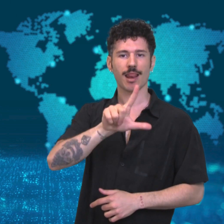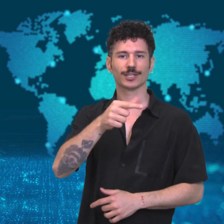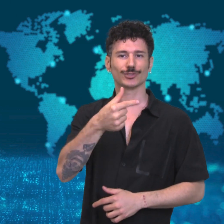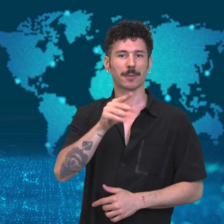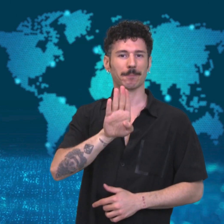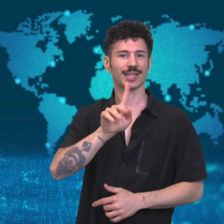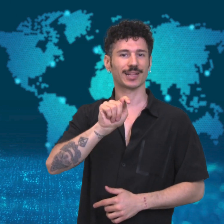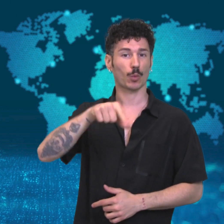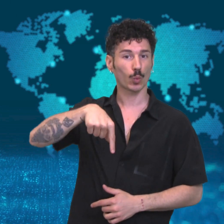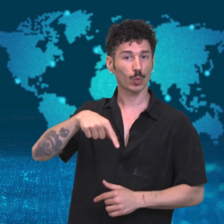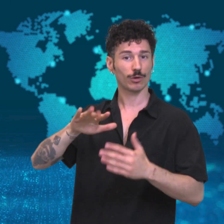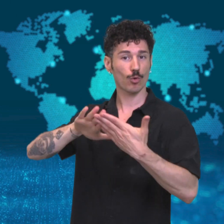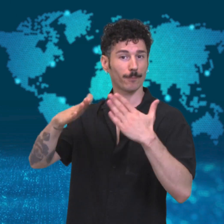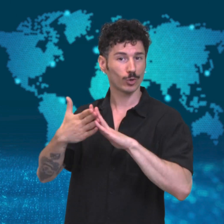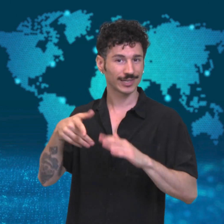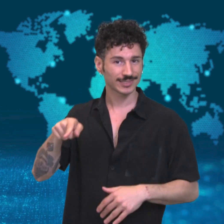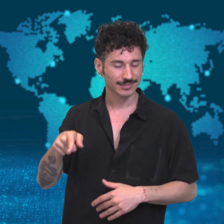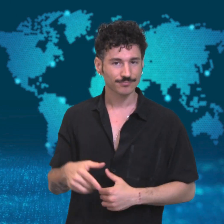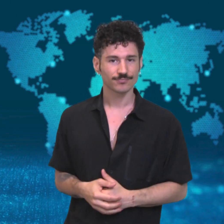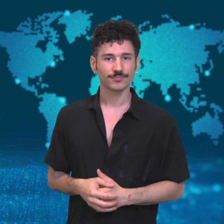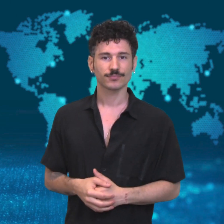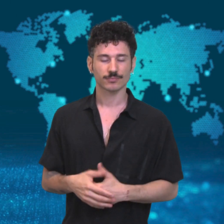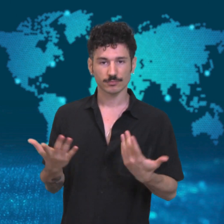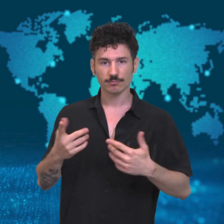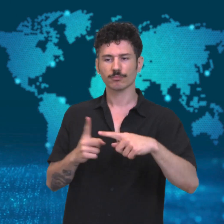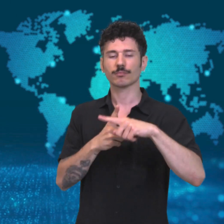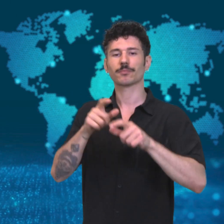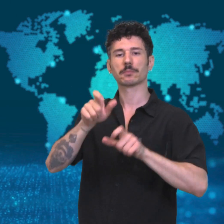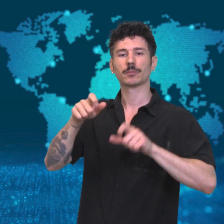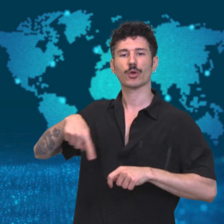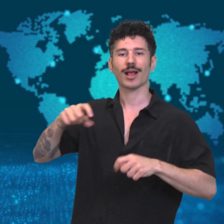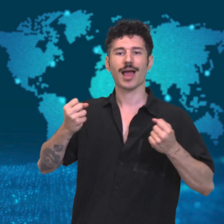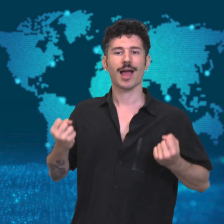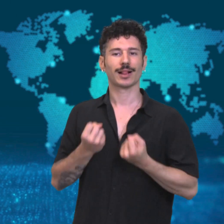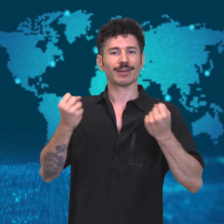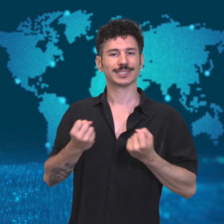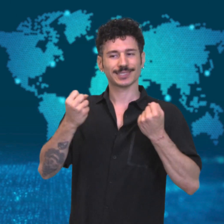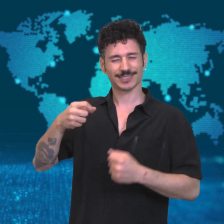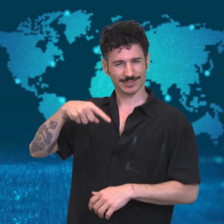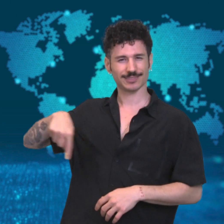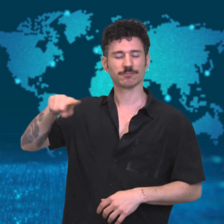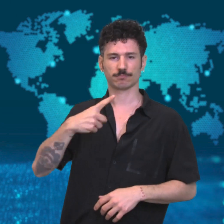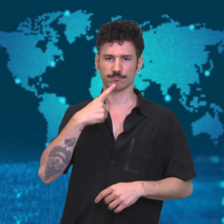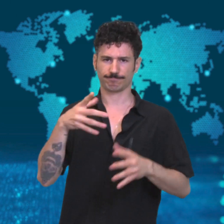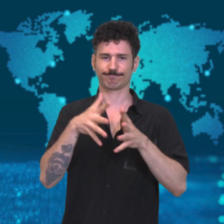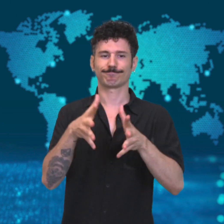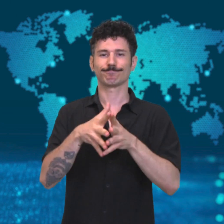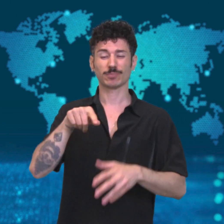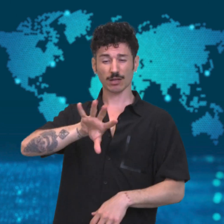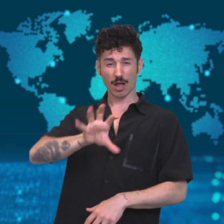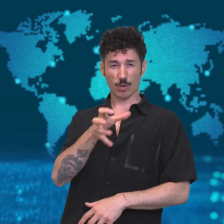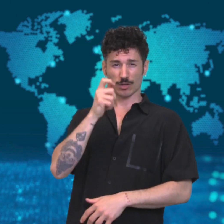discrimination against the country’s LGBTQ community.